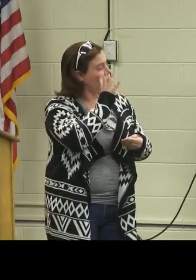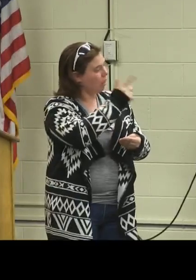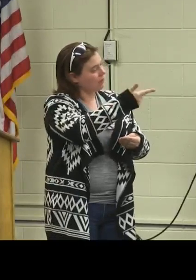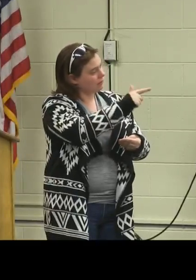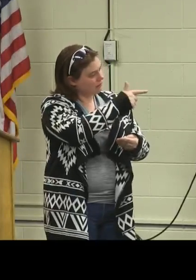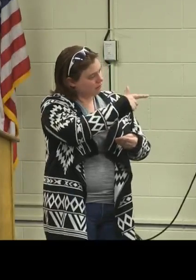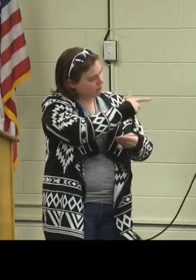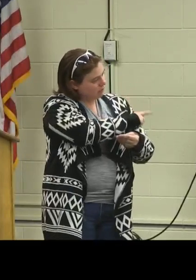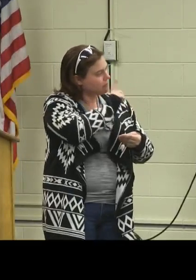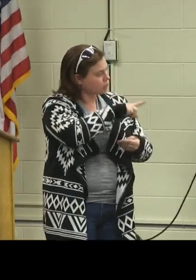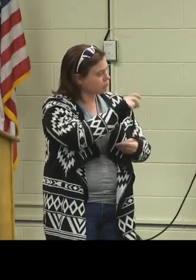and answer those. You can take turns